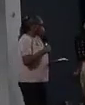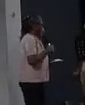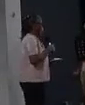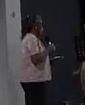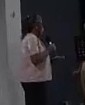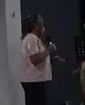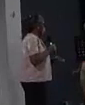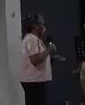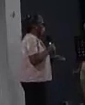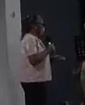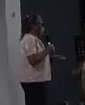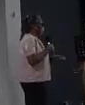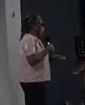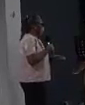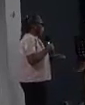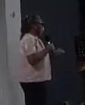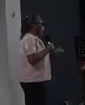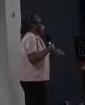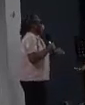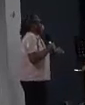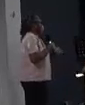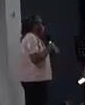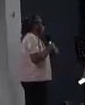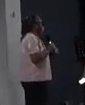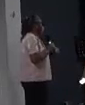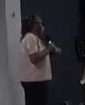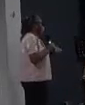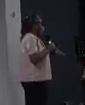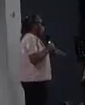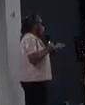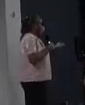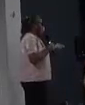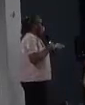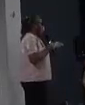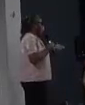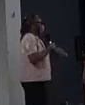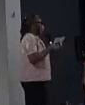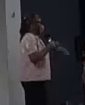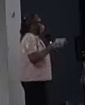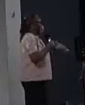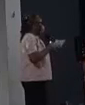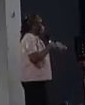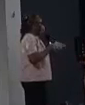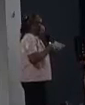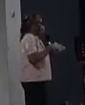to develop absolutely nothing So what does one do in that how is one in the balance